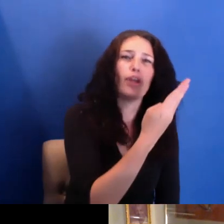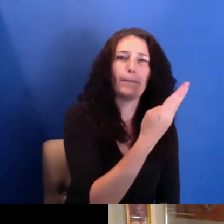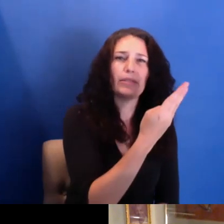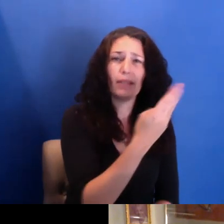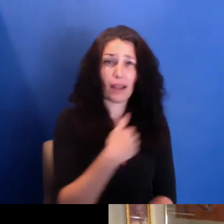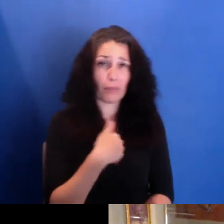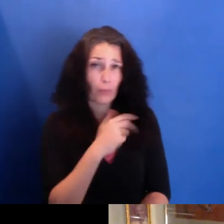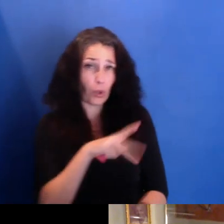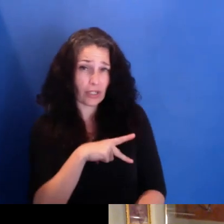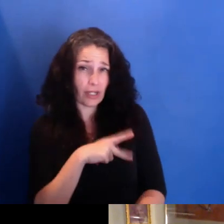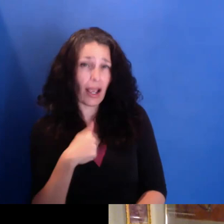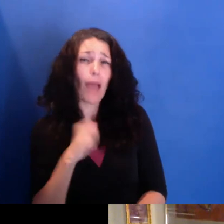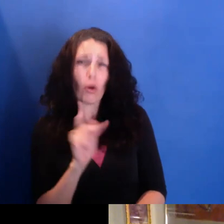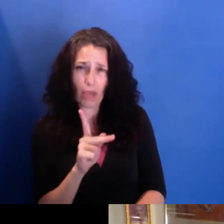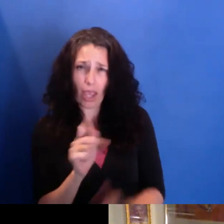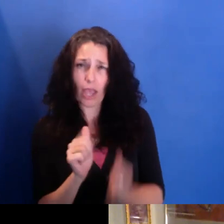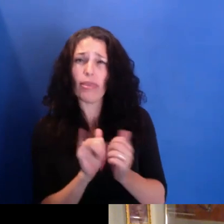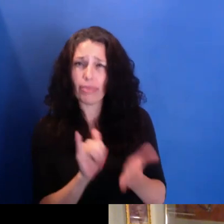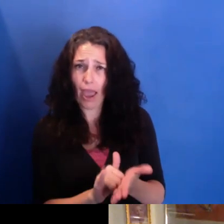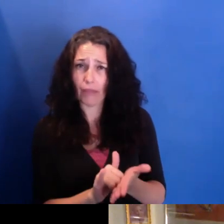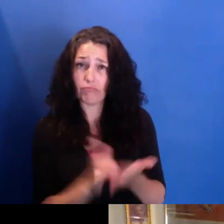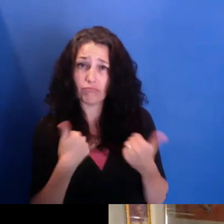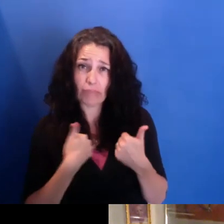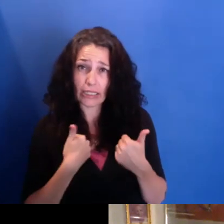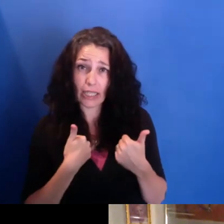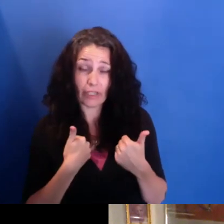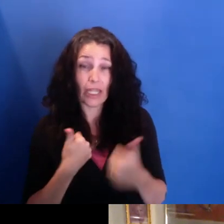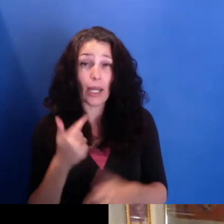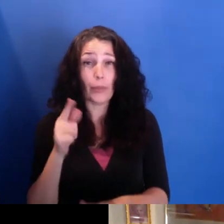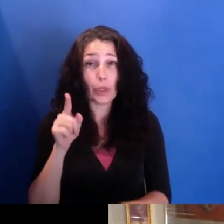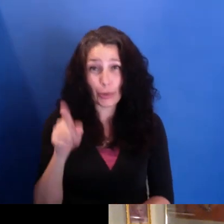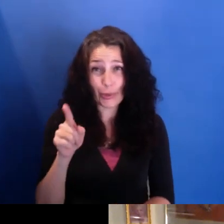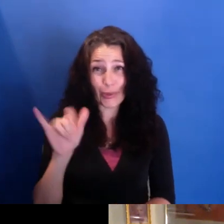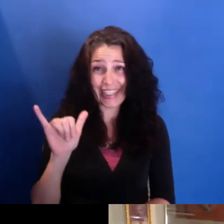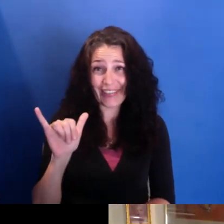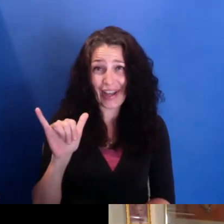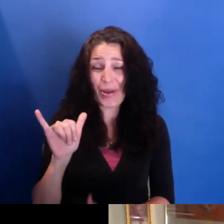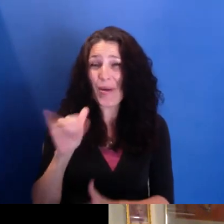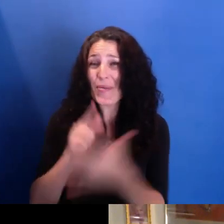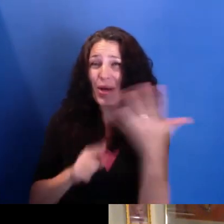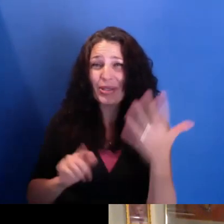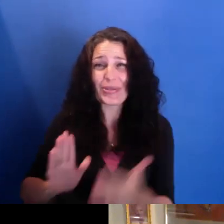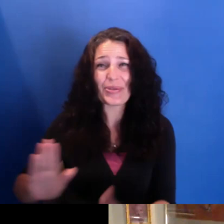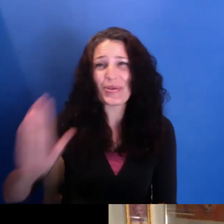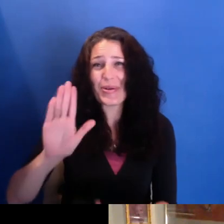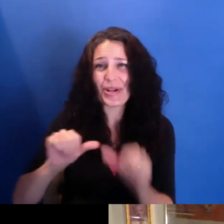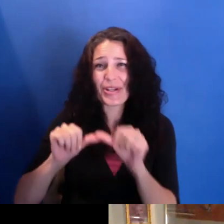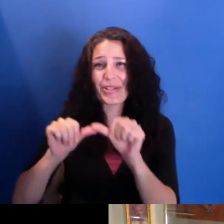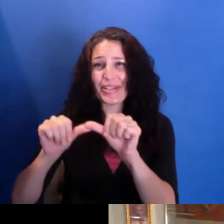Yeah. Yvonne, how do-- what's your-- what's your sustainability answer?